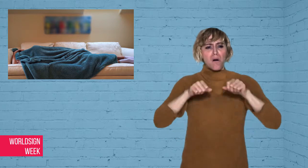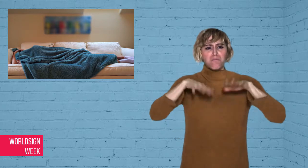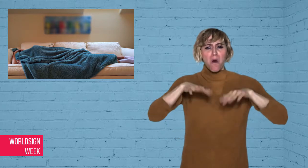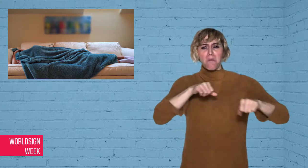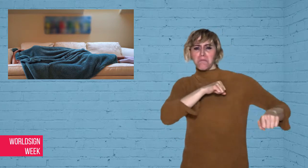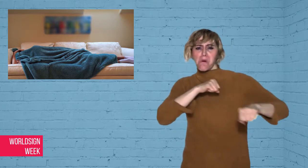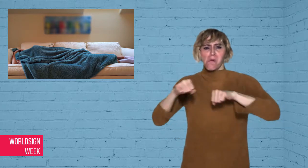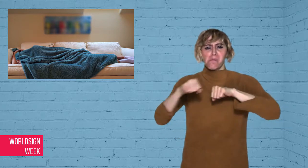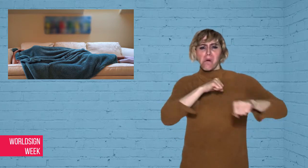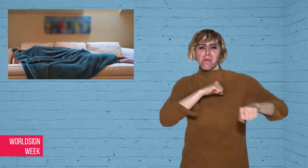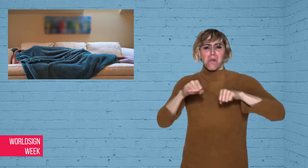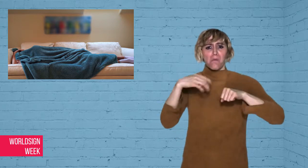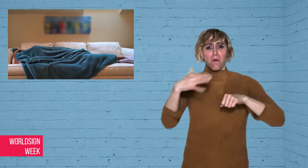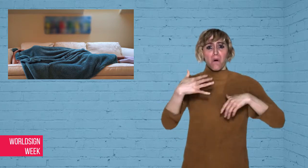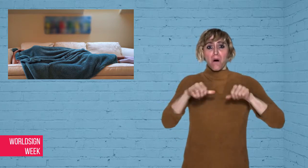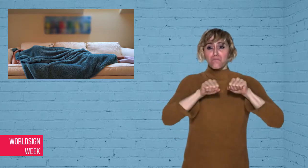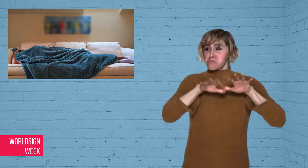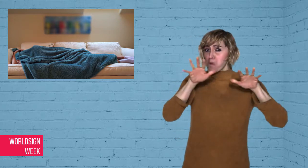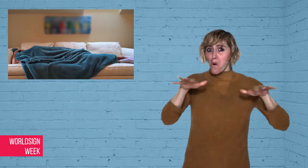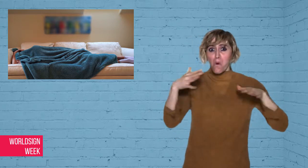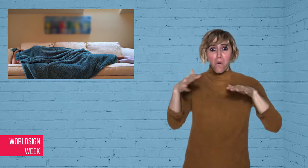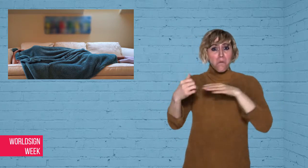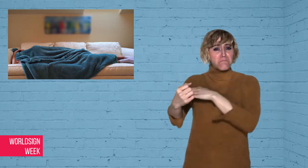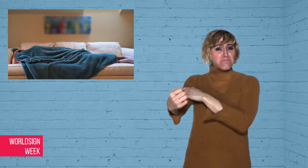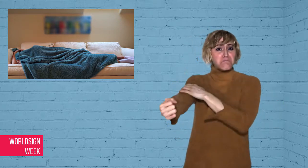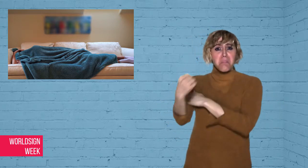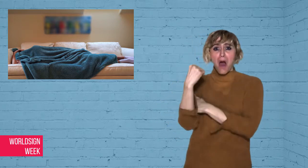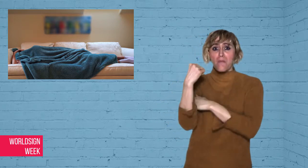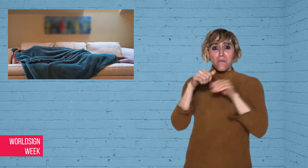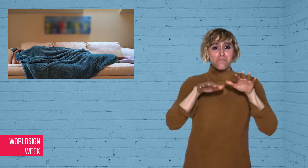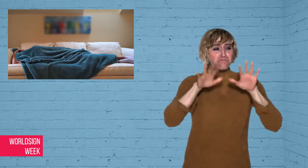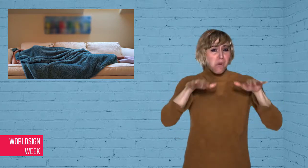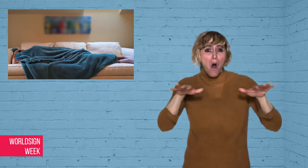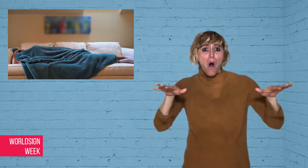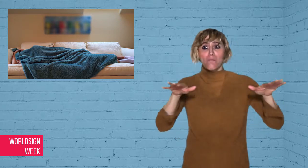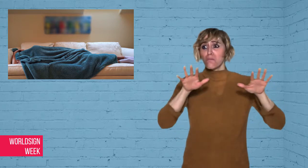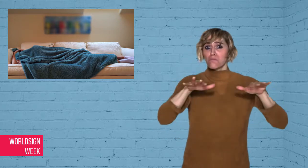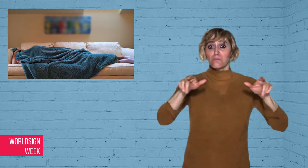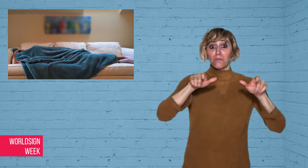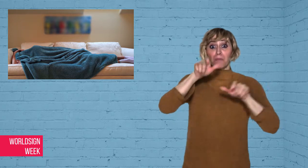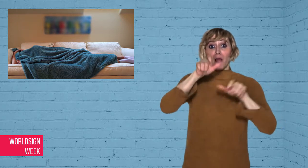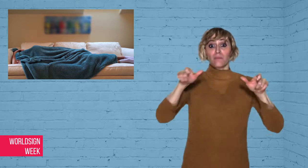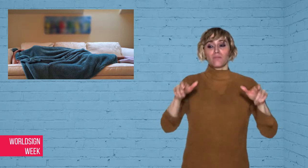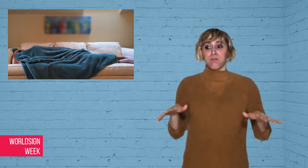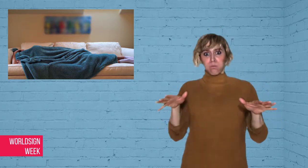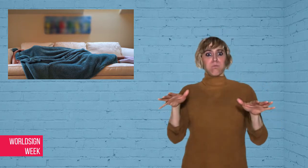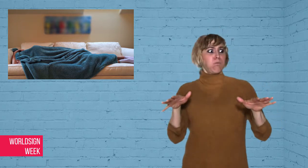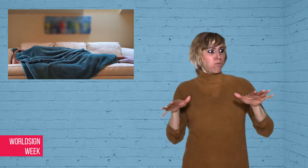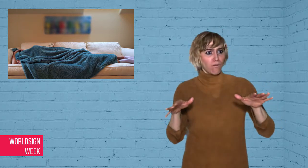strong that people felt like an